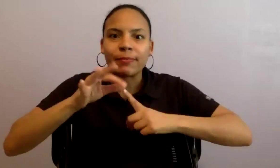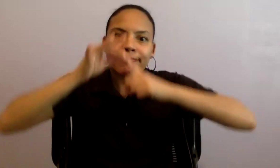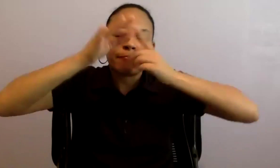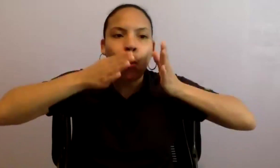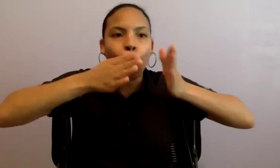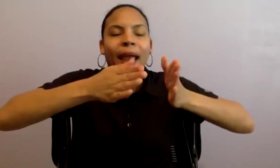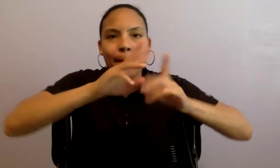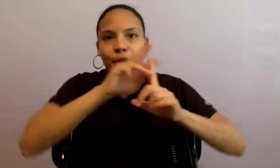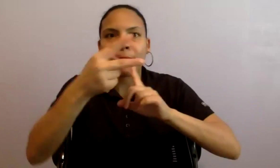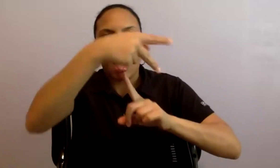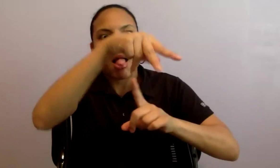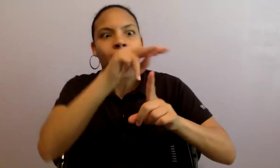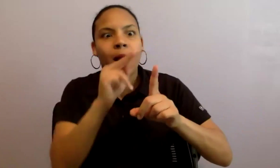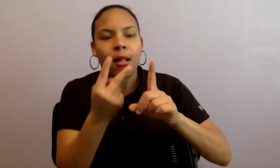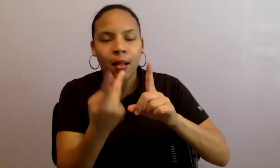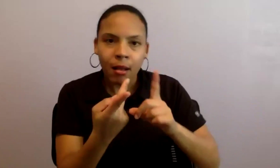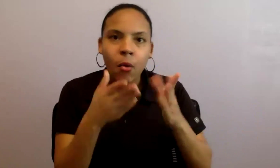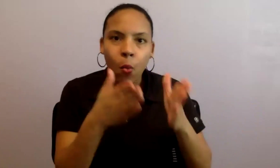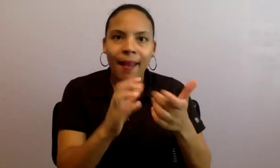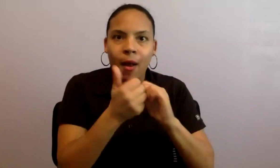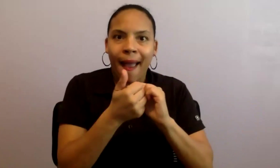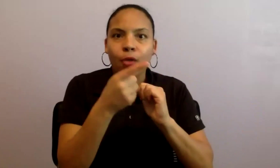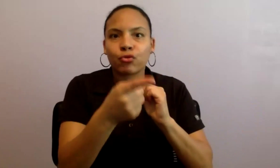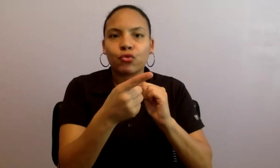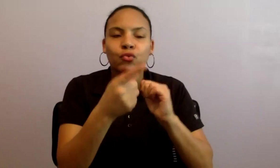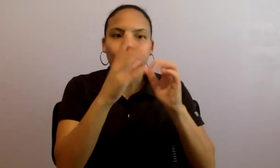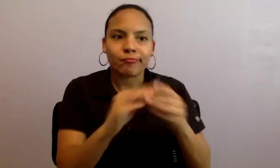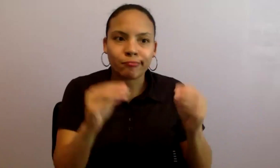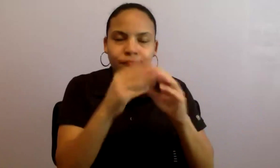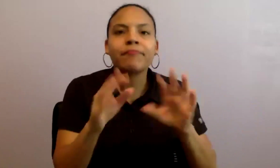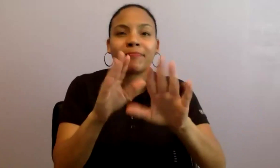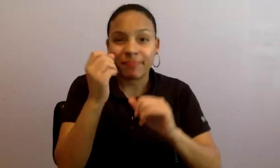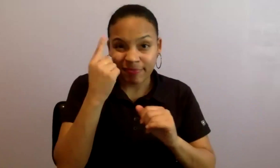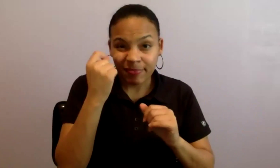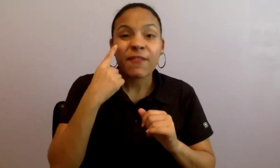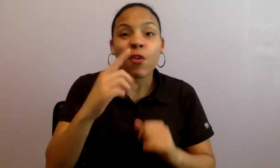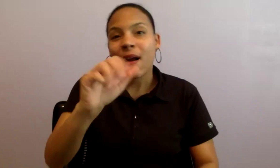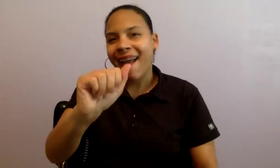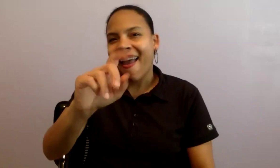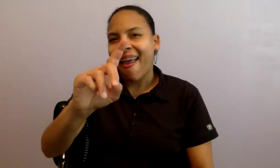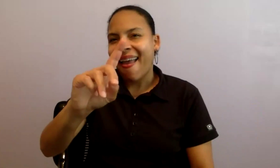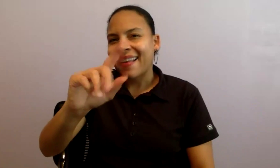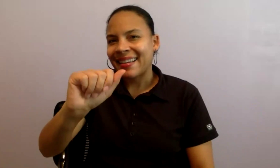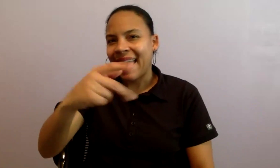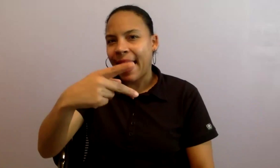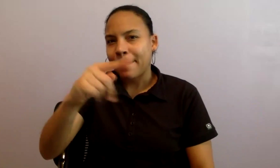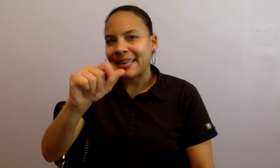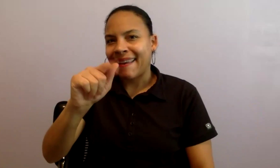if something could be labeled an adaptation, we do not consider it a new work. That said, if you